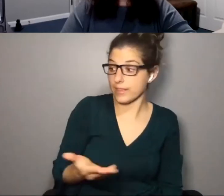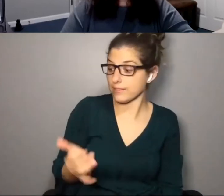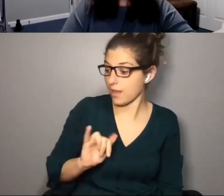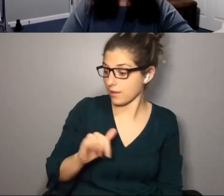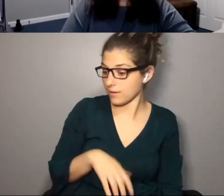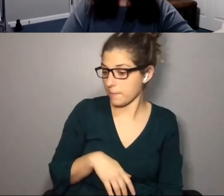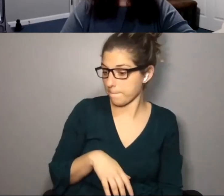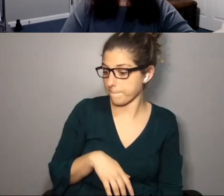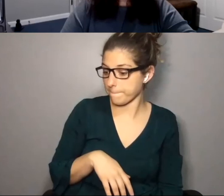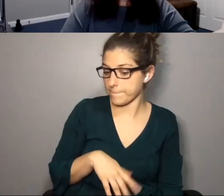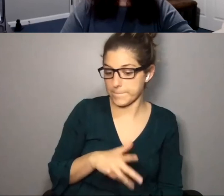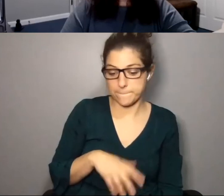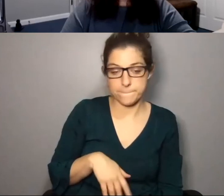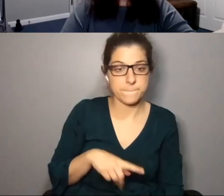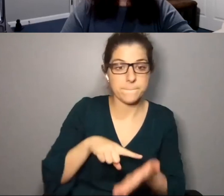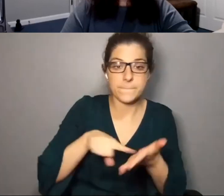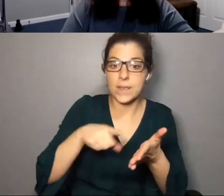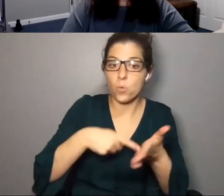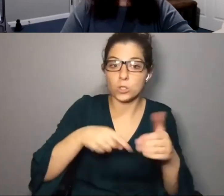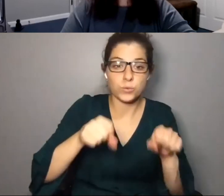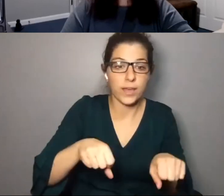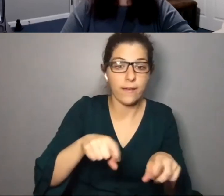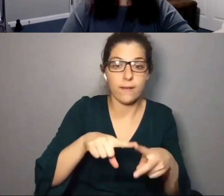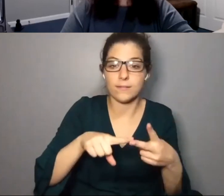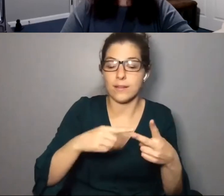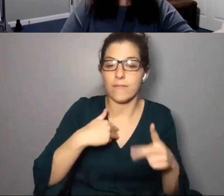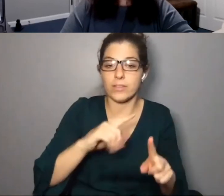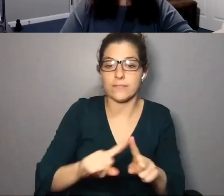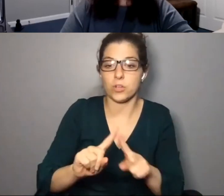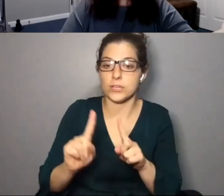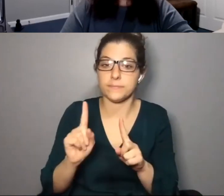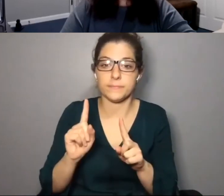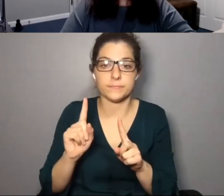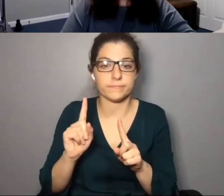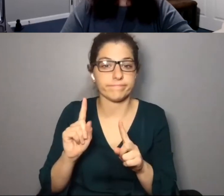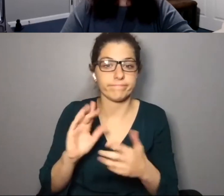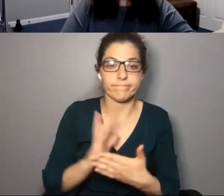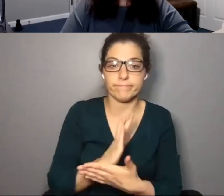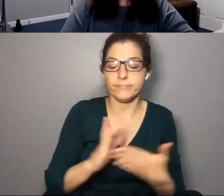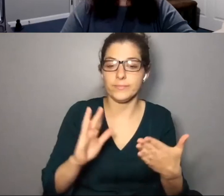like pay what you can , having different scaled options